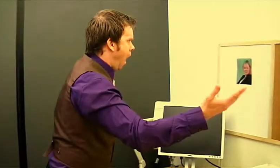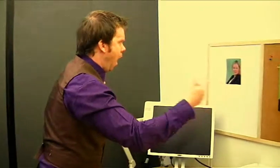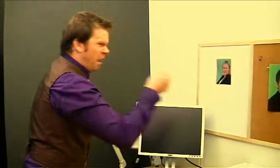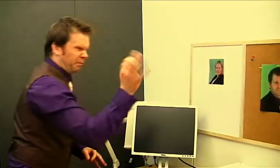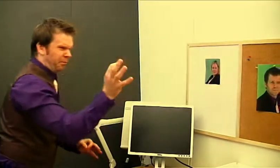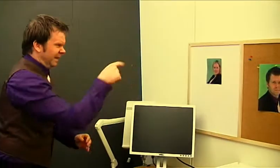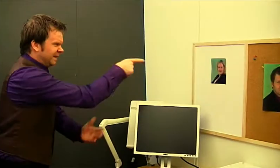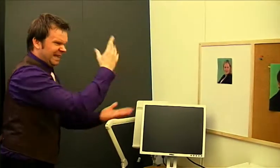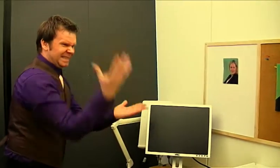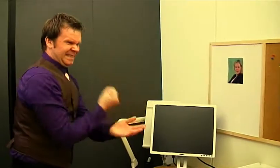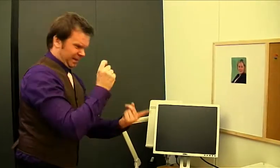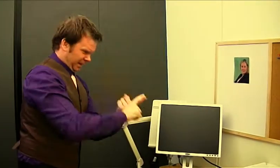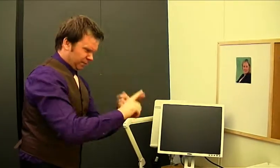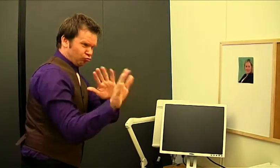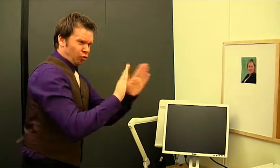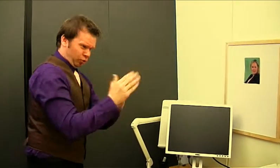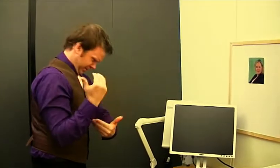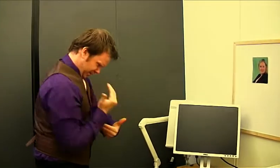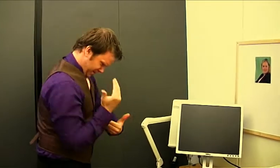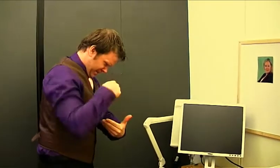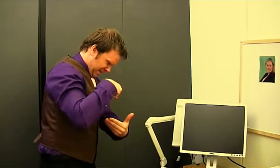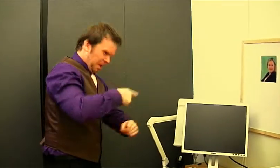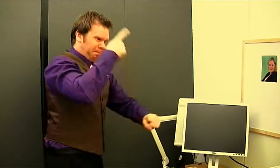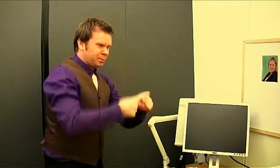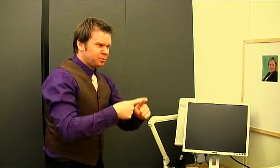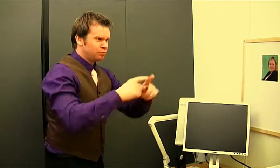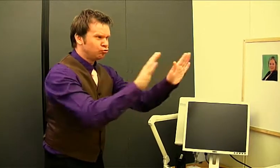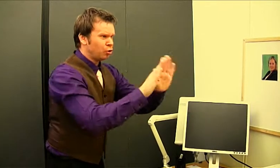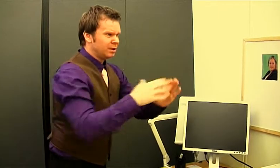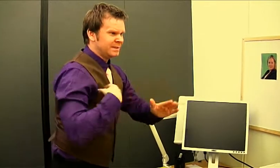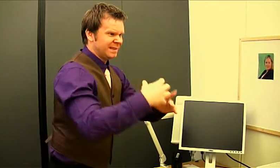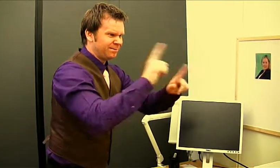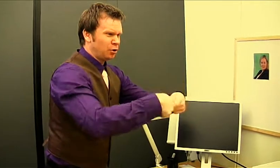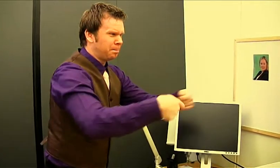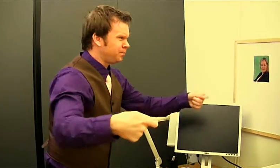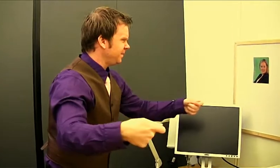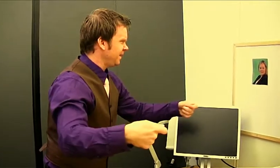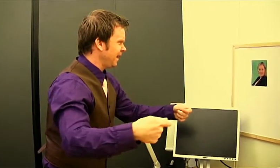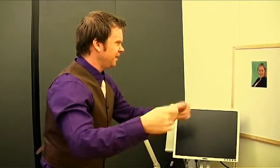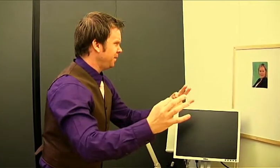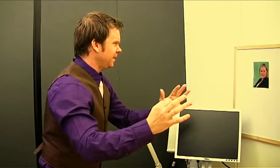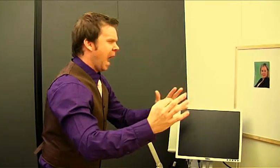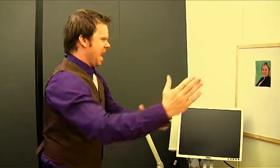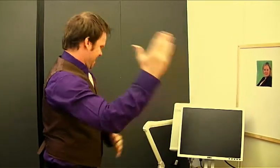Great! How's she gonna have time to manage a kid and a federation at the same time?